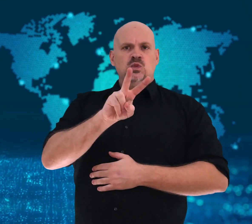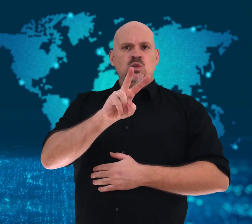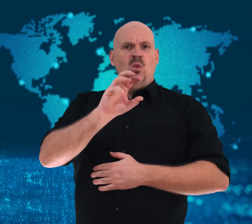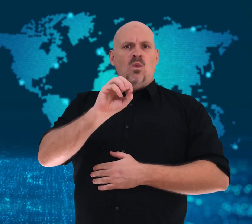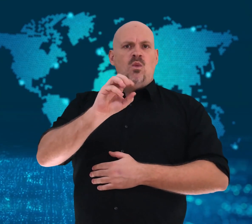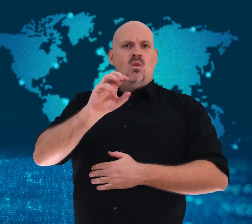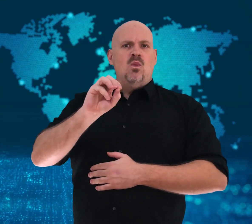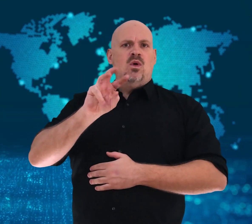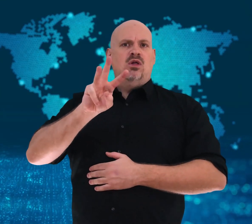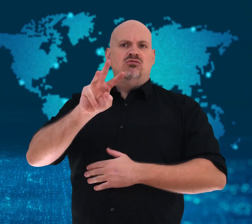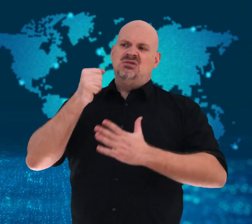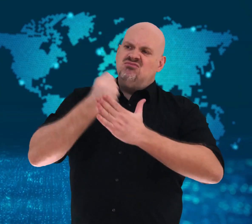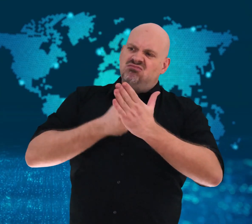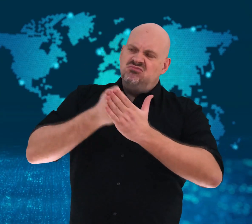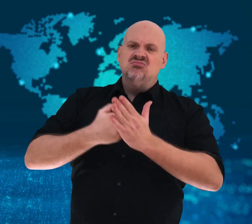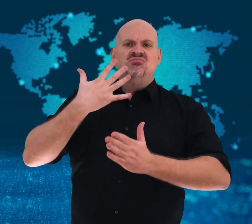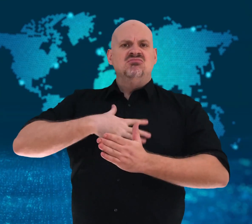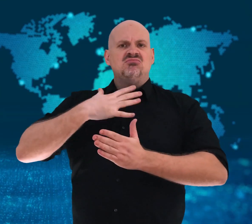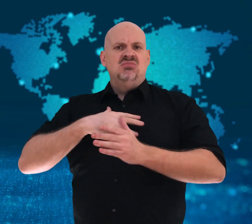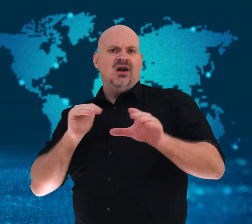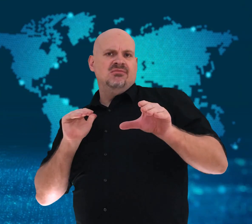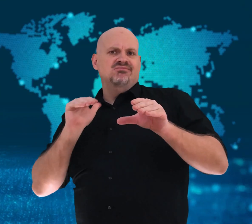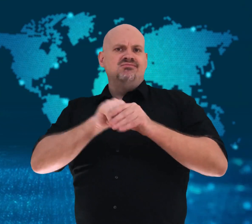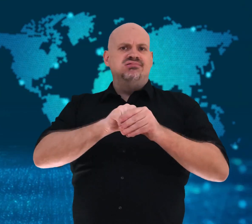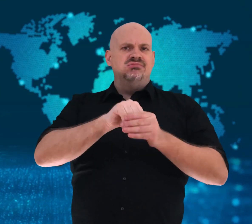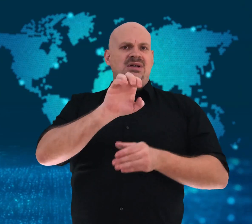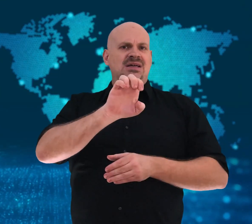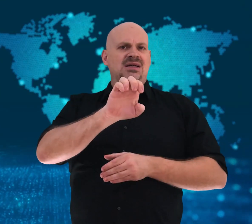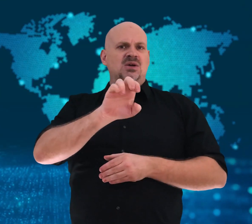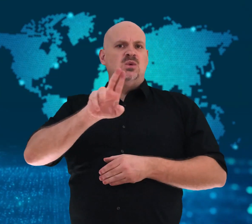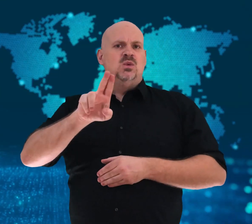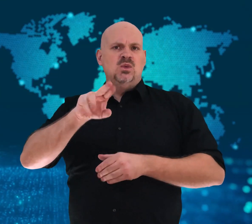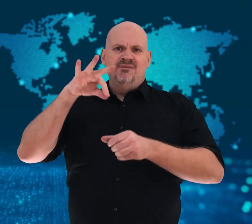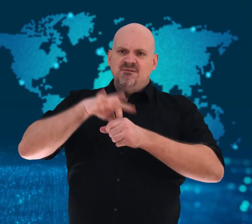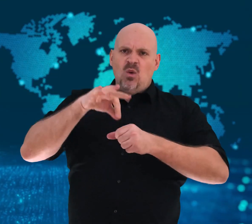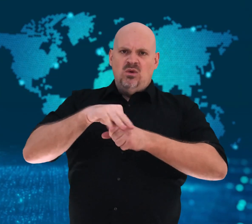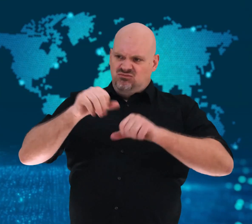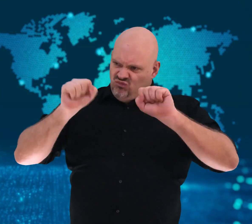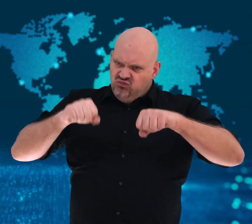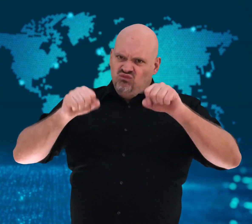She has supported the LGBTQ+ community,